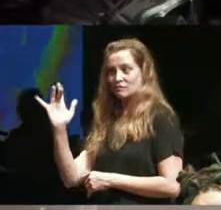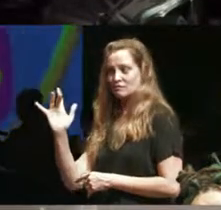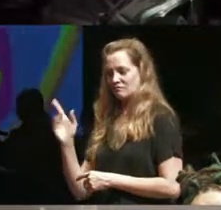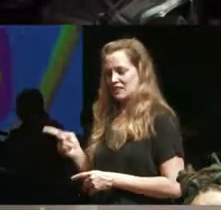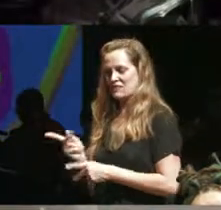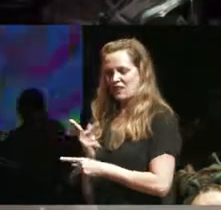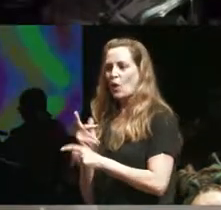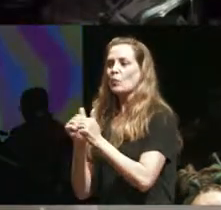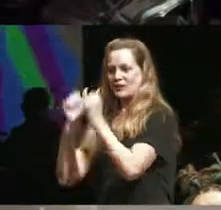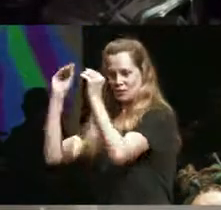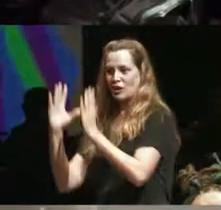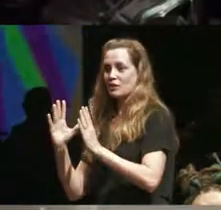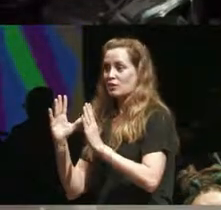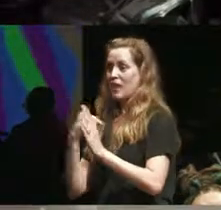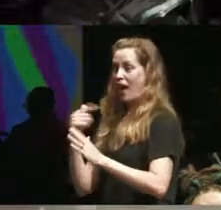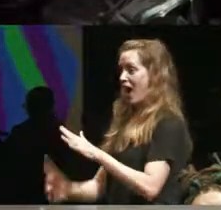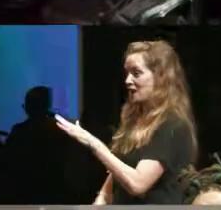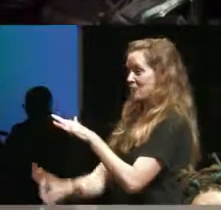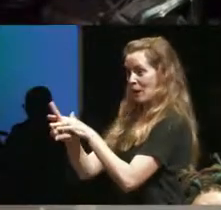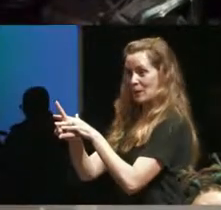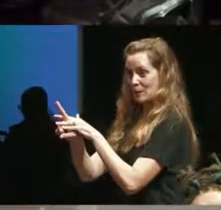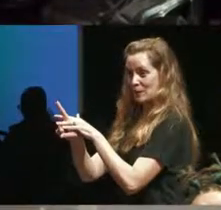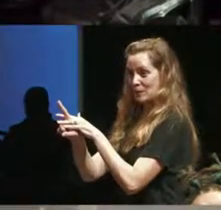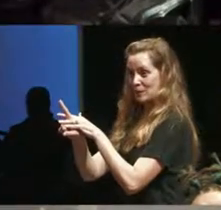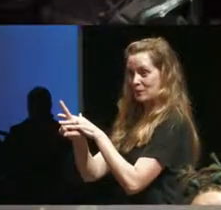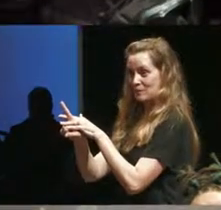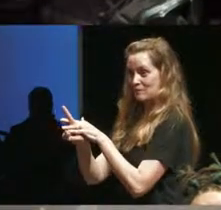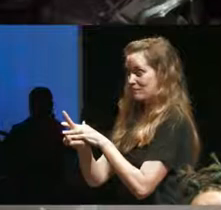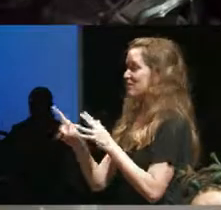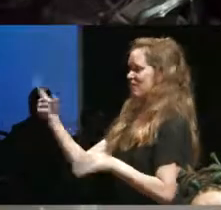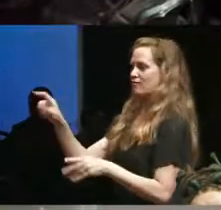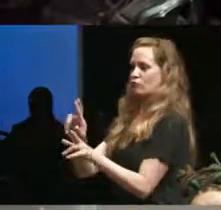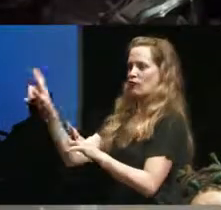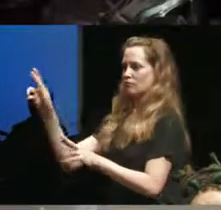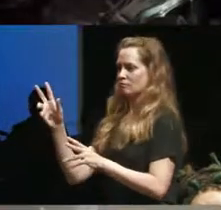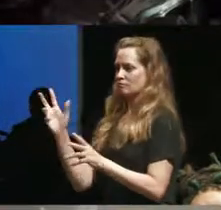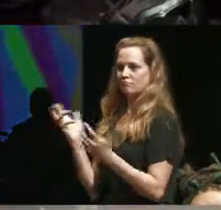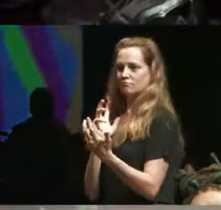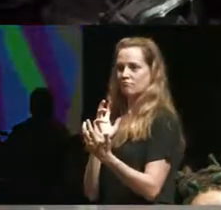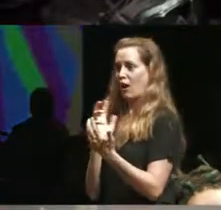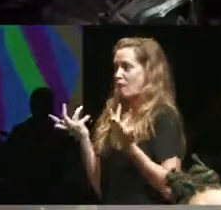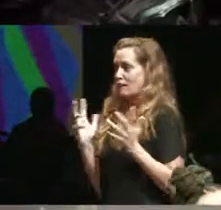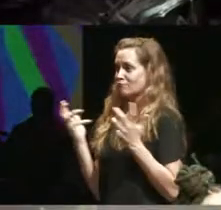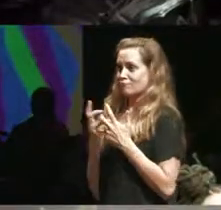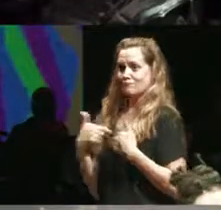the instructors so that when I came along it was it was adaptable for me so